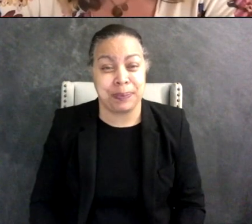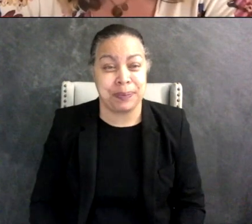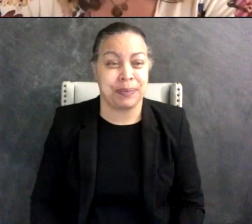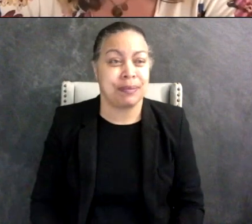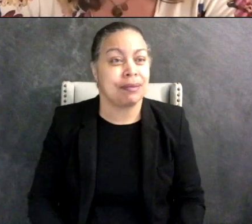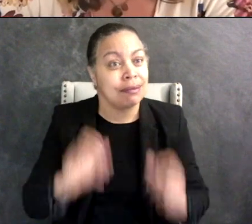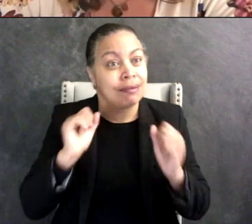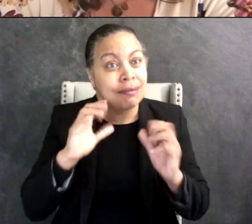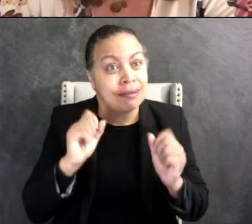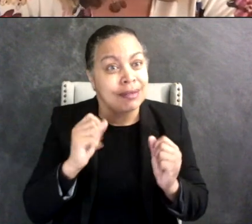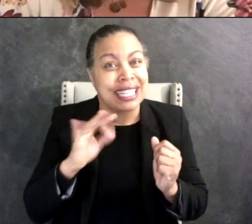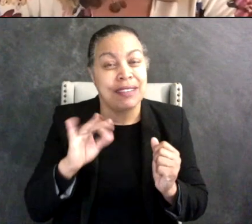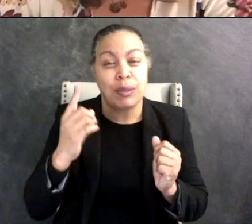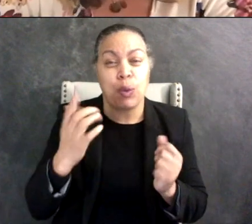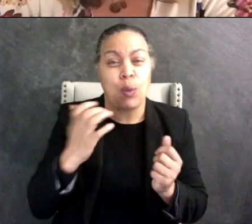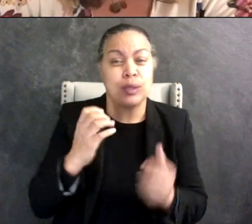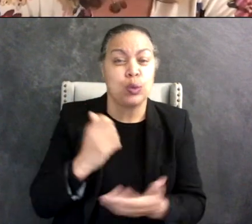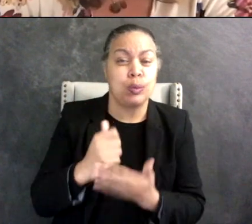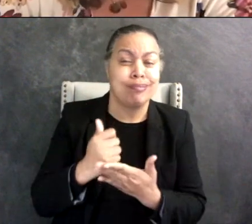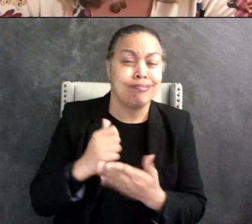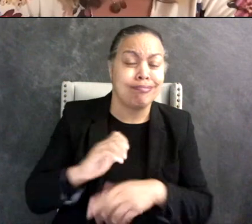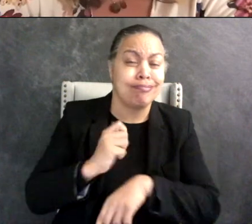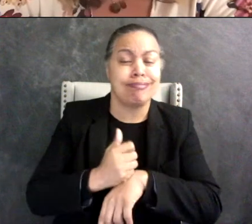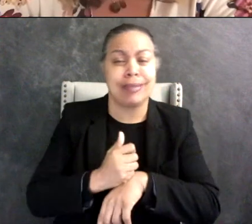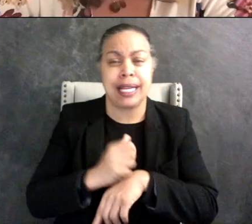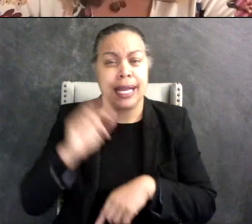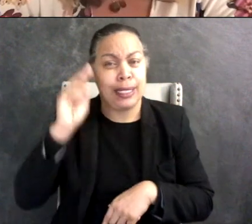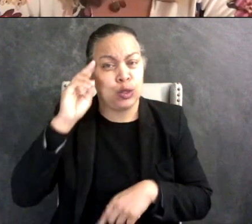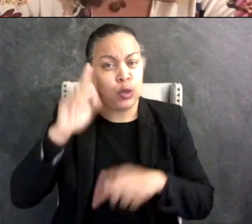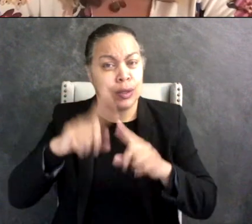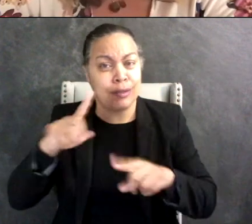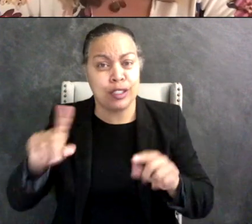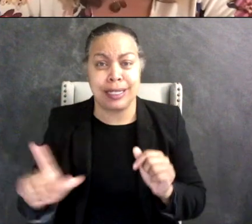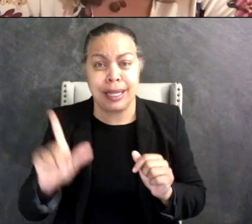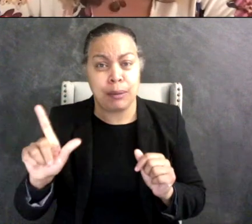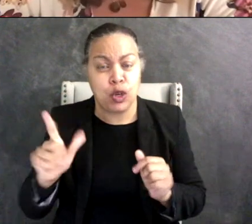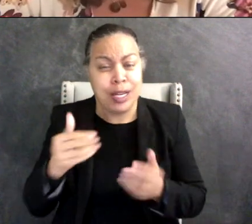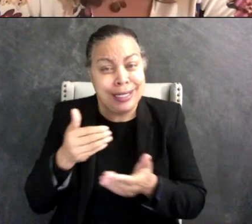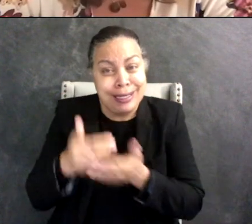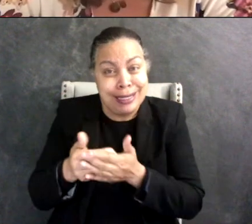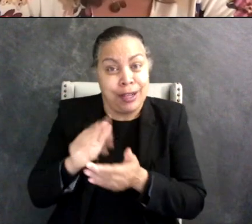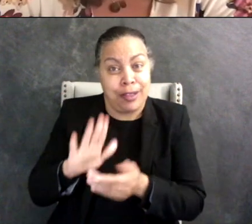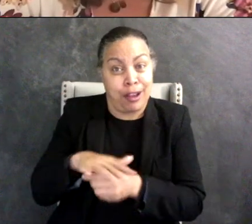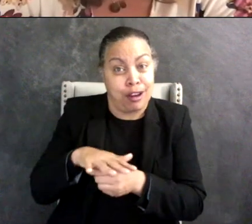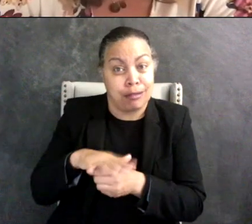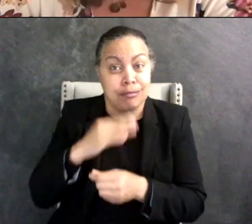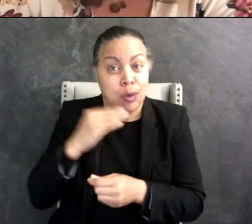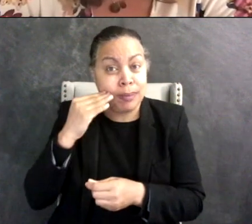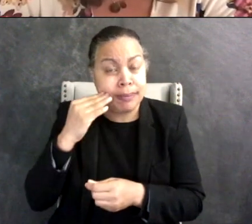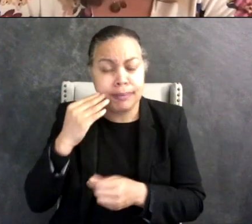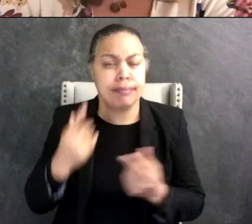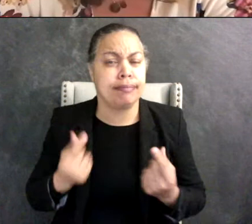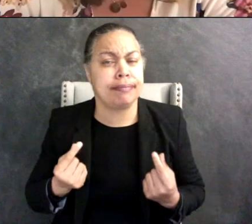help open a neurodiversity library near them what what would they do? Well they could join our